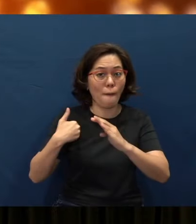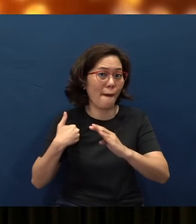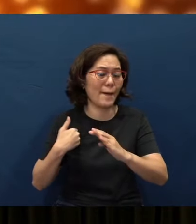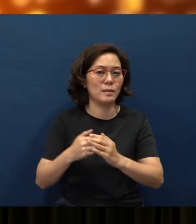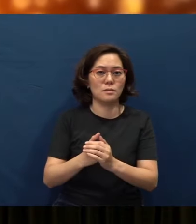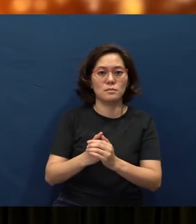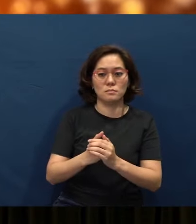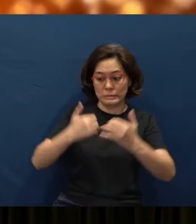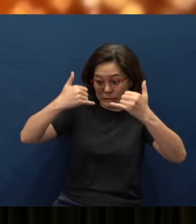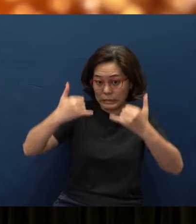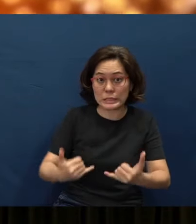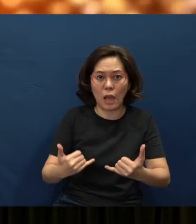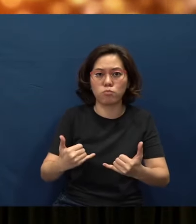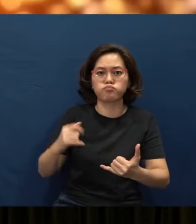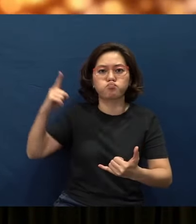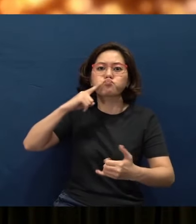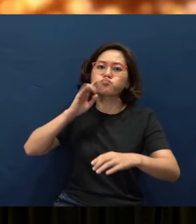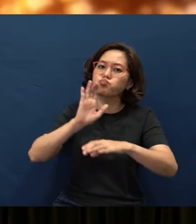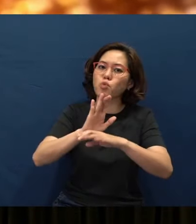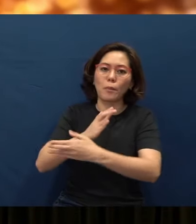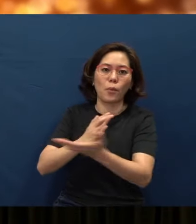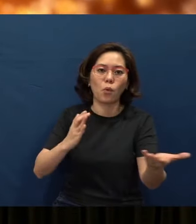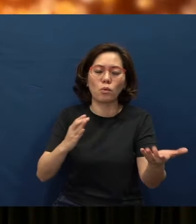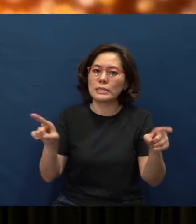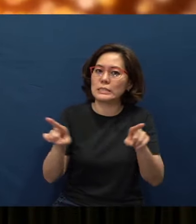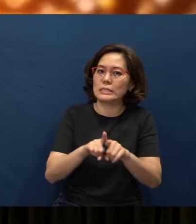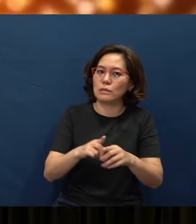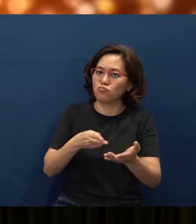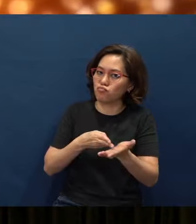And even now, that is His promise to us, and it remains true - that even though